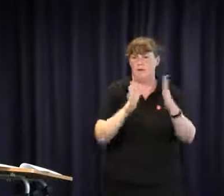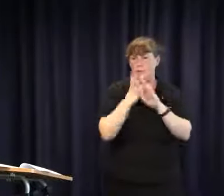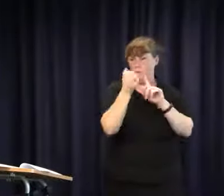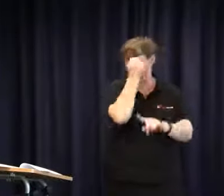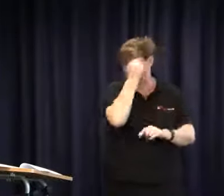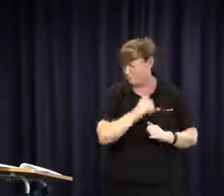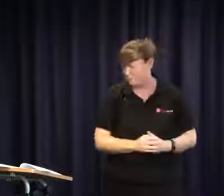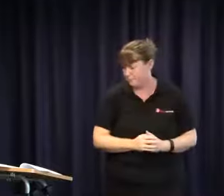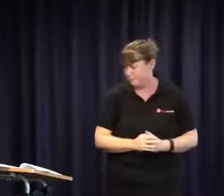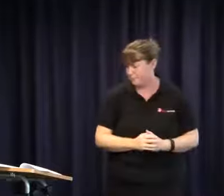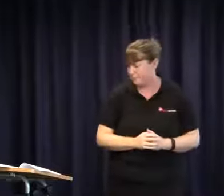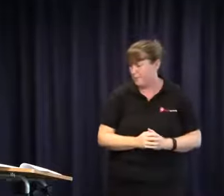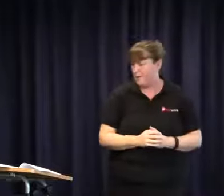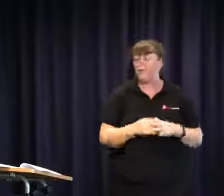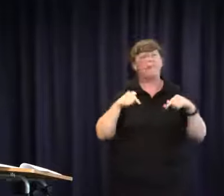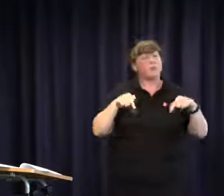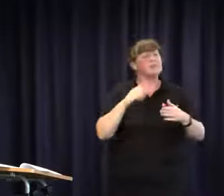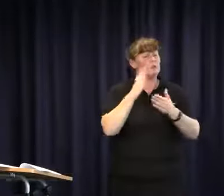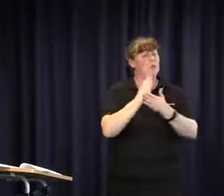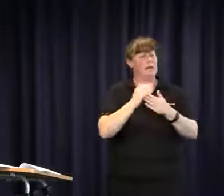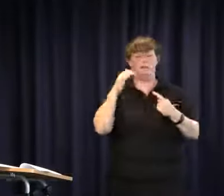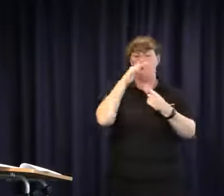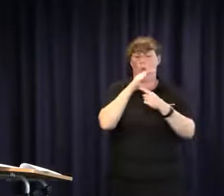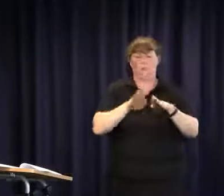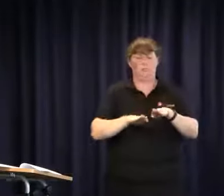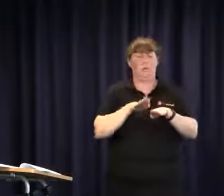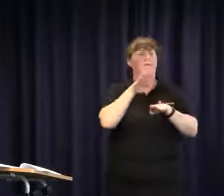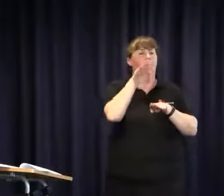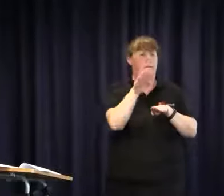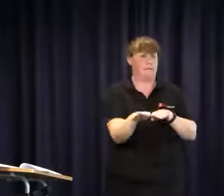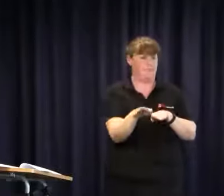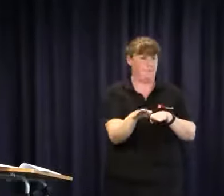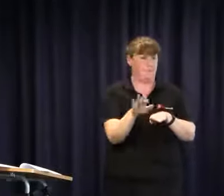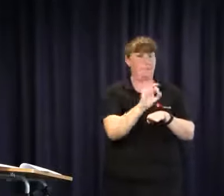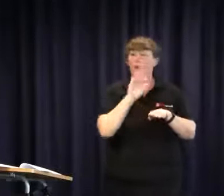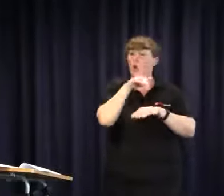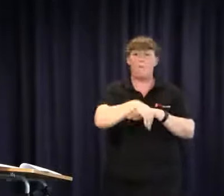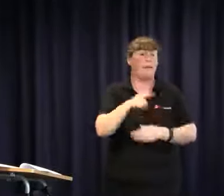actually achieve it and how you're going to get there. This is an extremely important